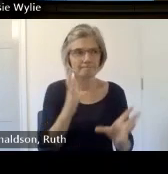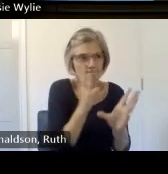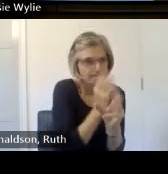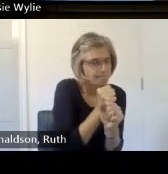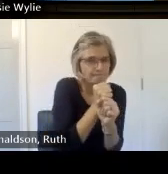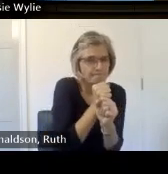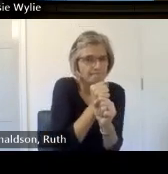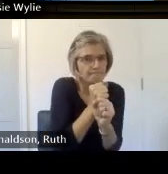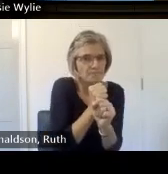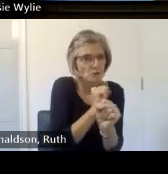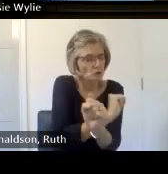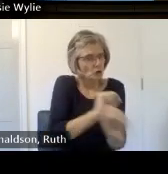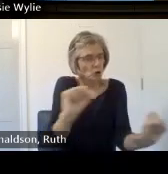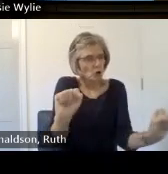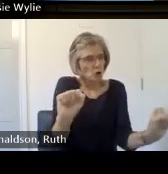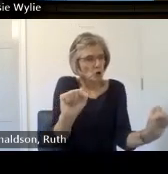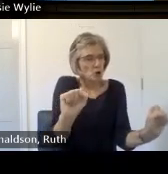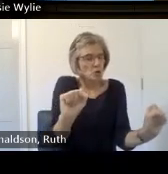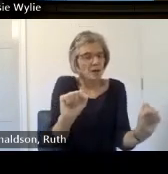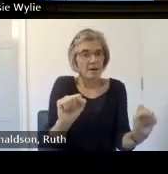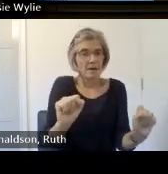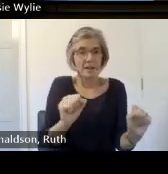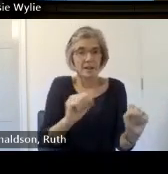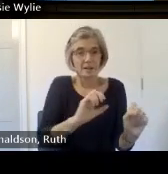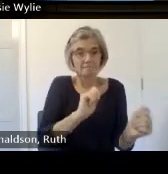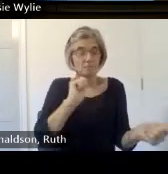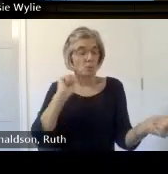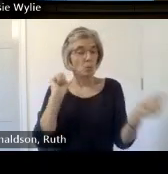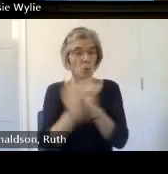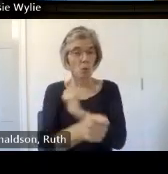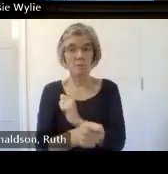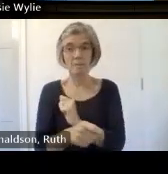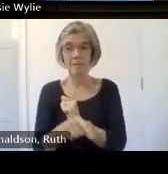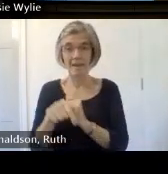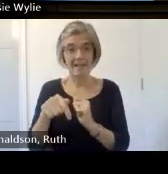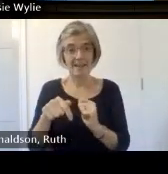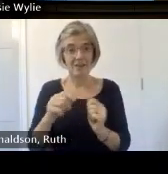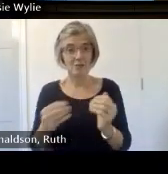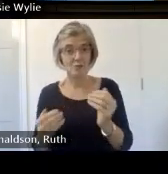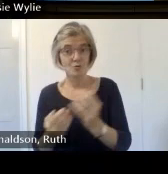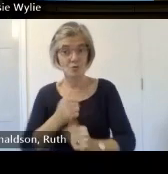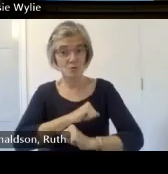wants to hear and then to find yourself in a place that not just your story being shared but people